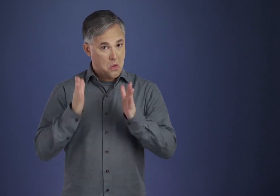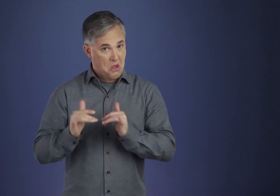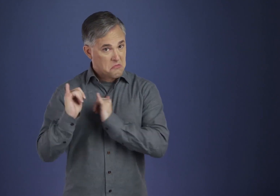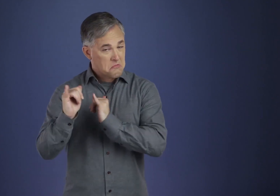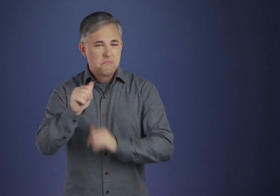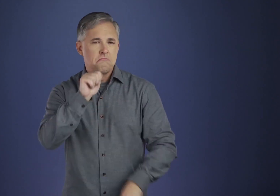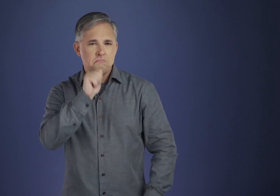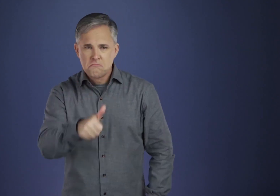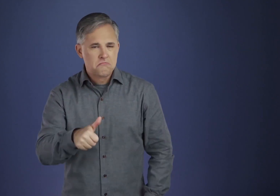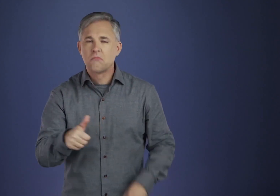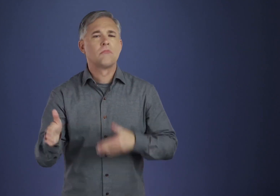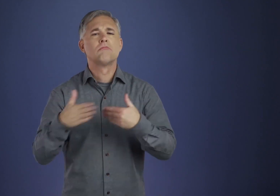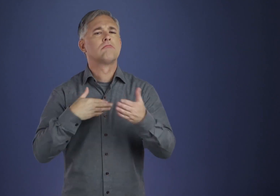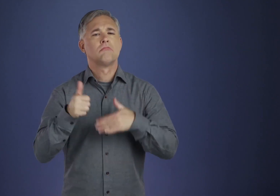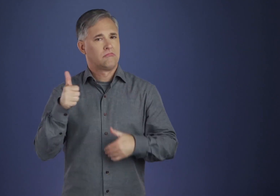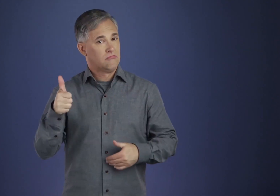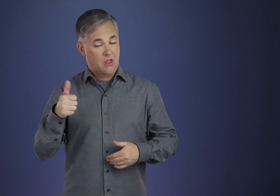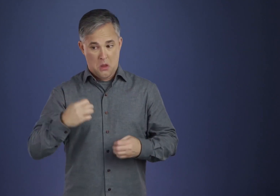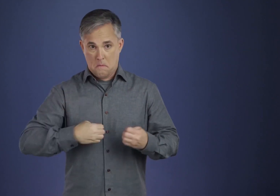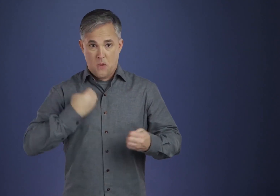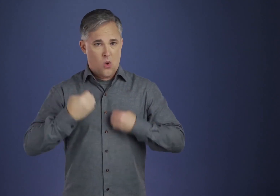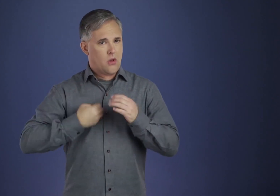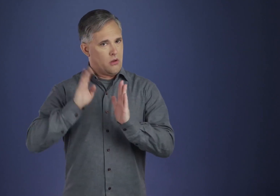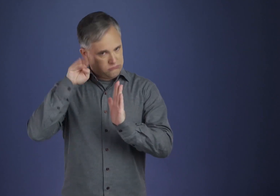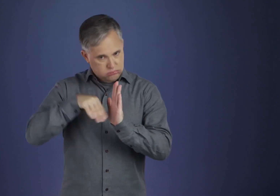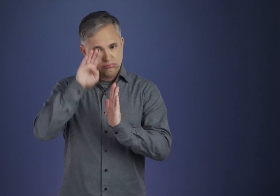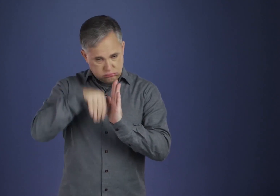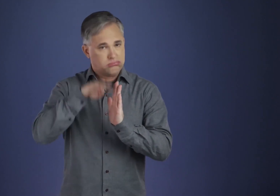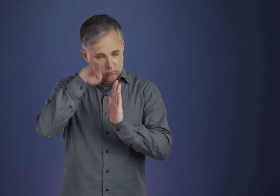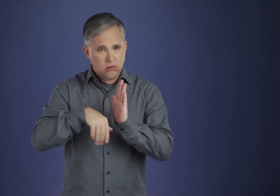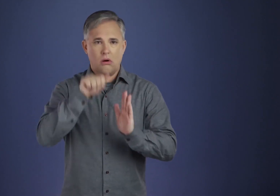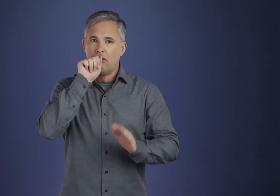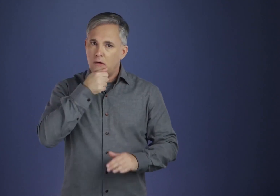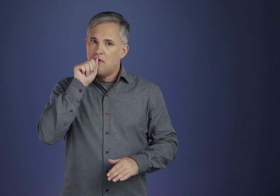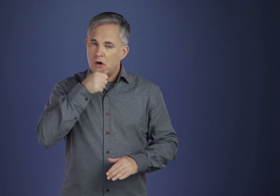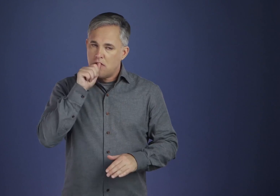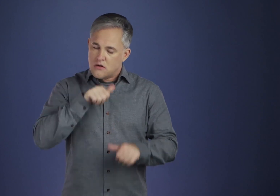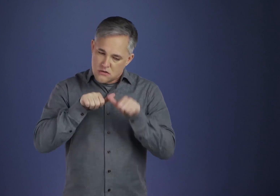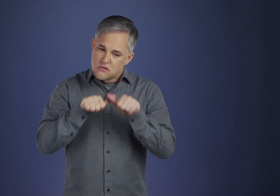And as he came out the other side of that painful experience,